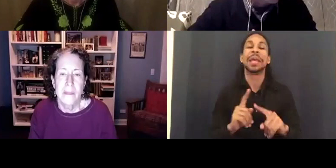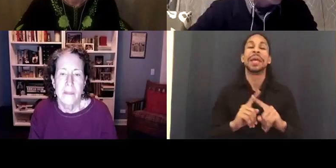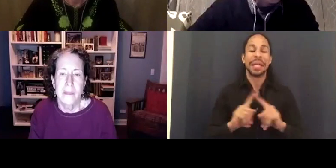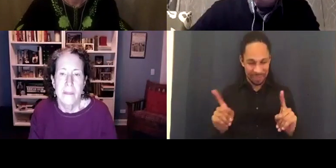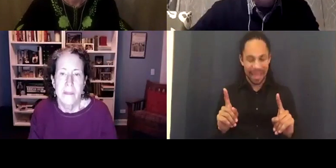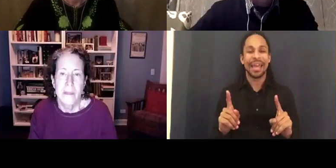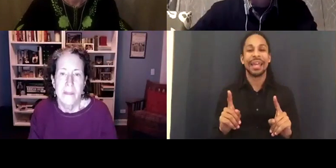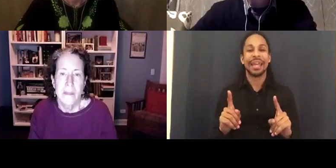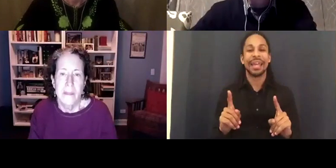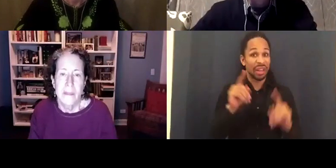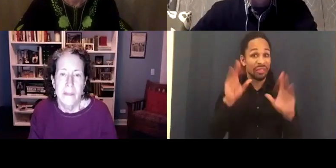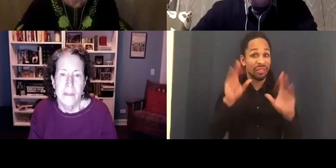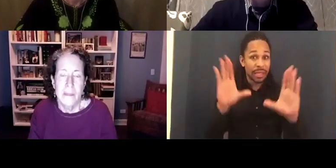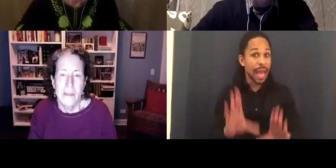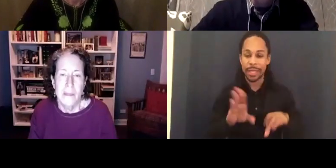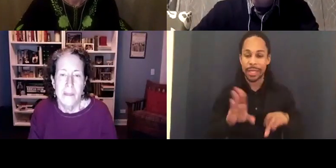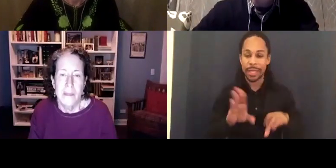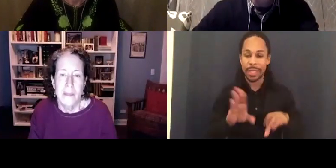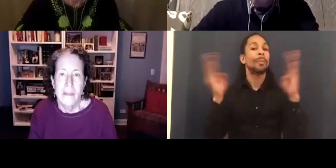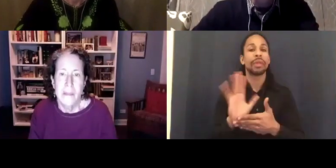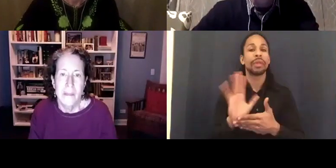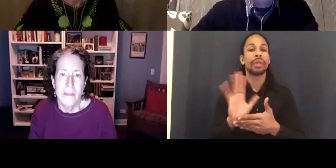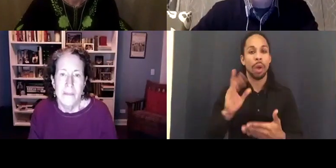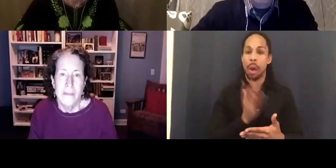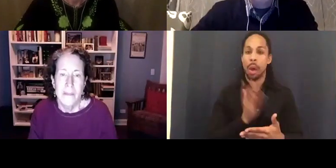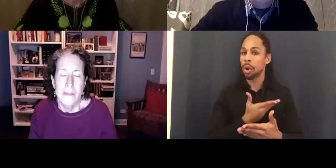for this event. We're really excited to have you